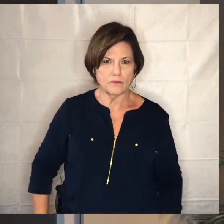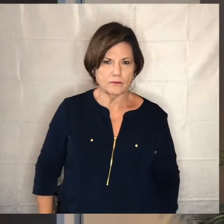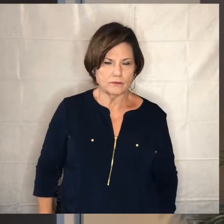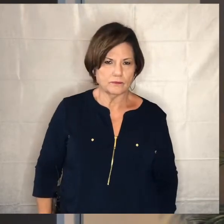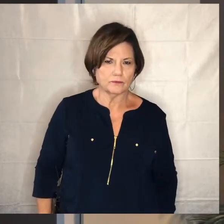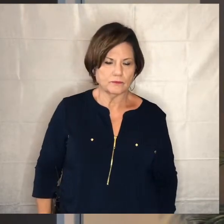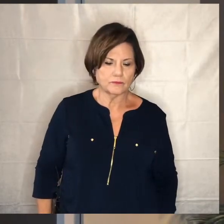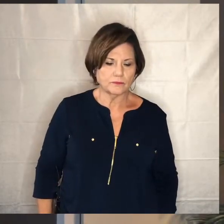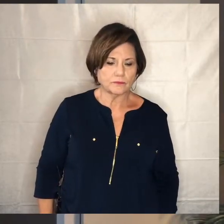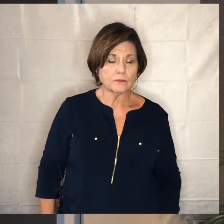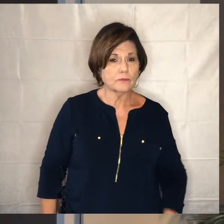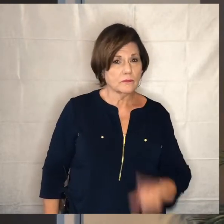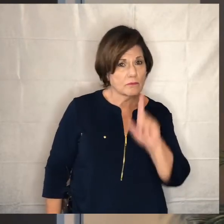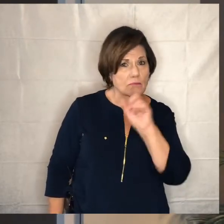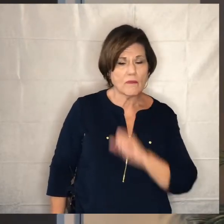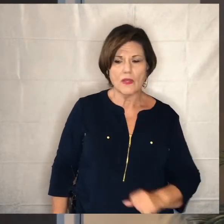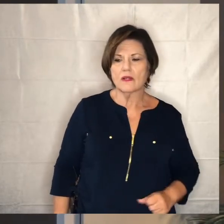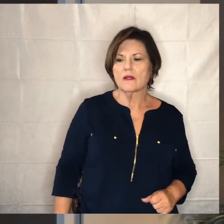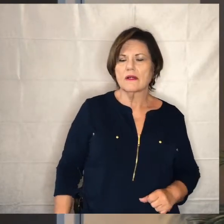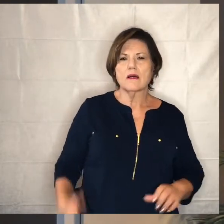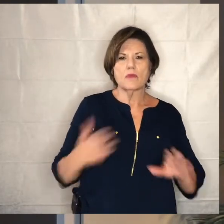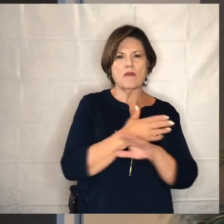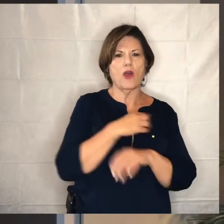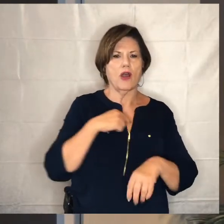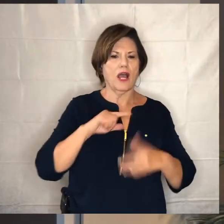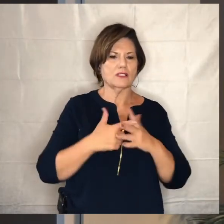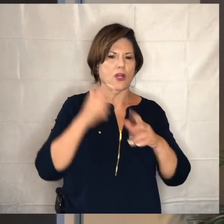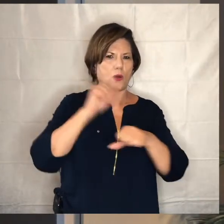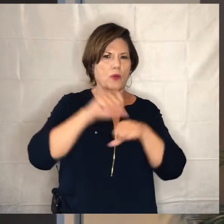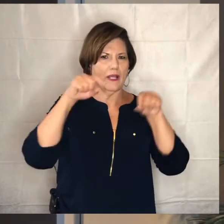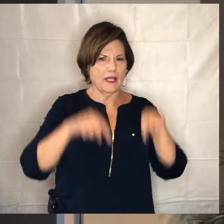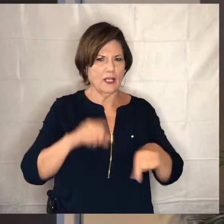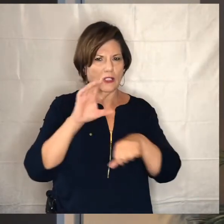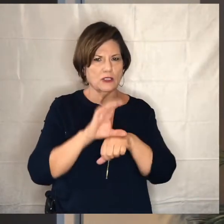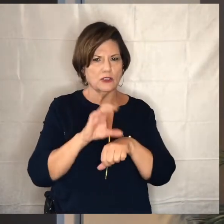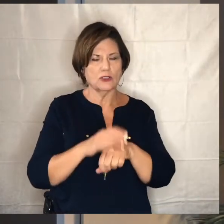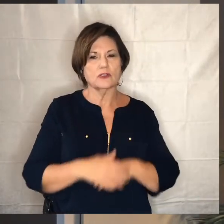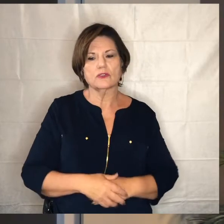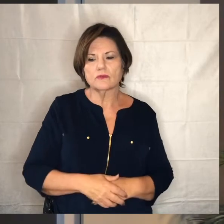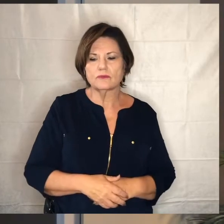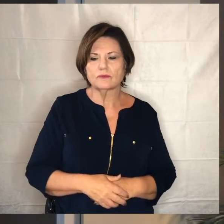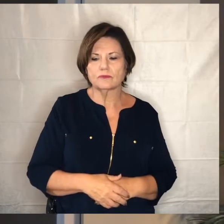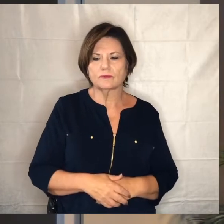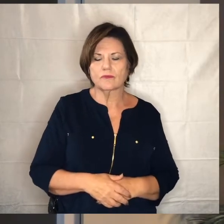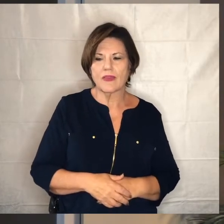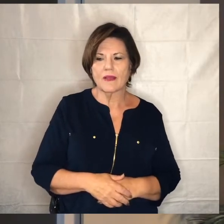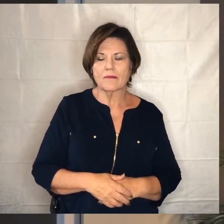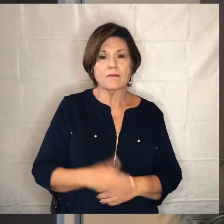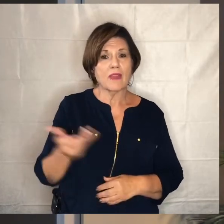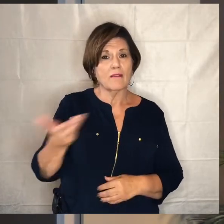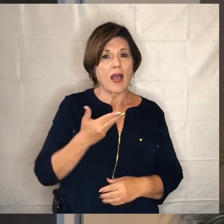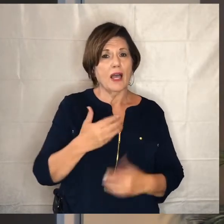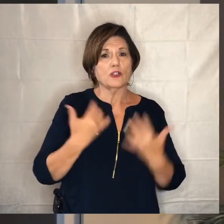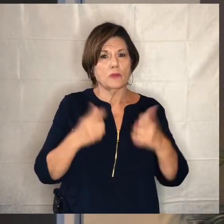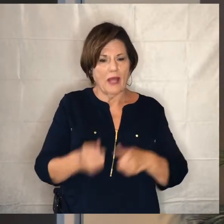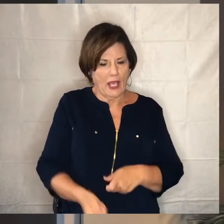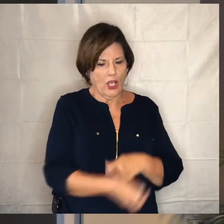in uh before i started uh working here at moore park presbyterian church i was at uh i i was invited to play golf with mike